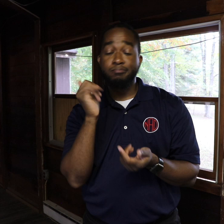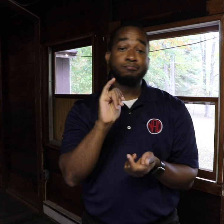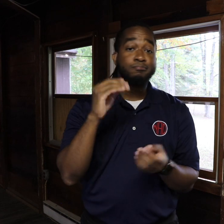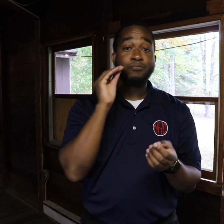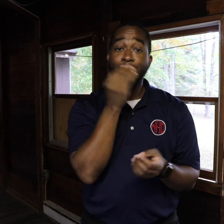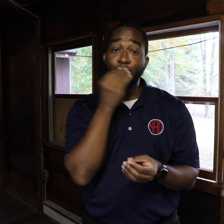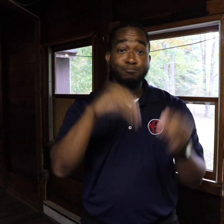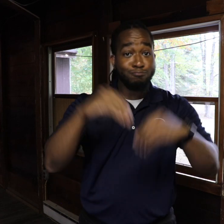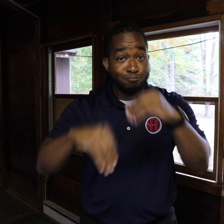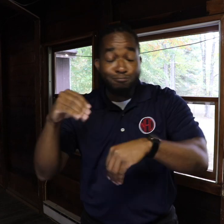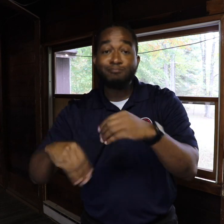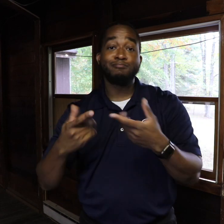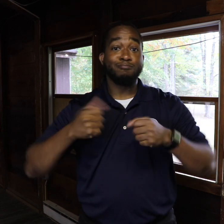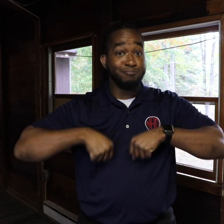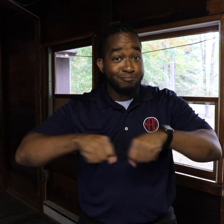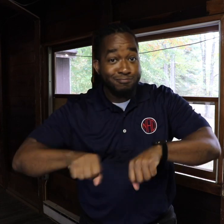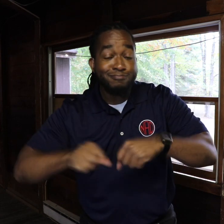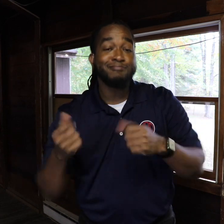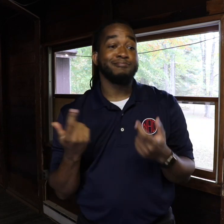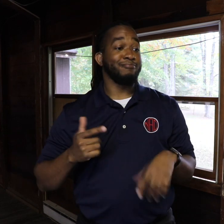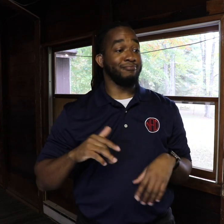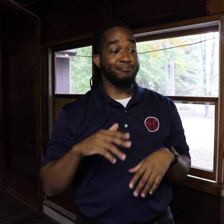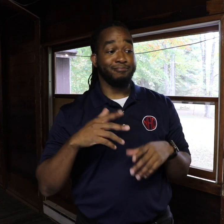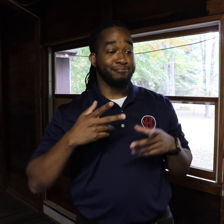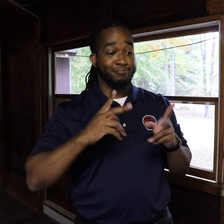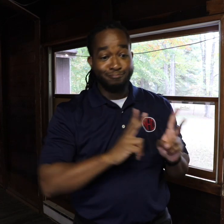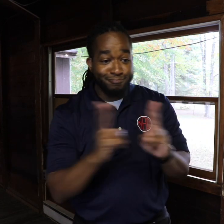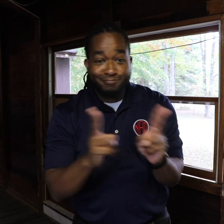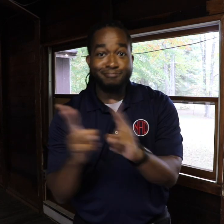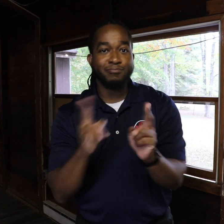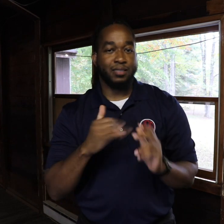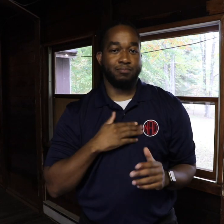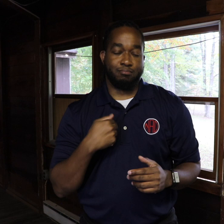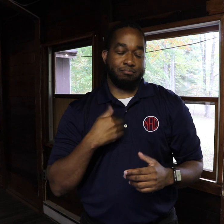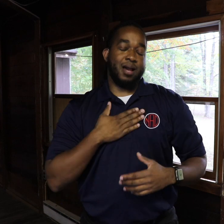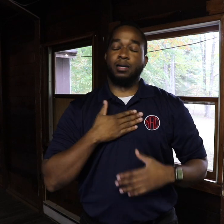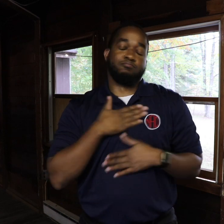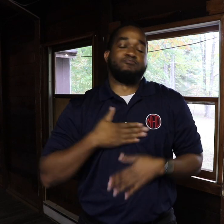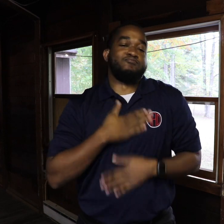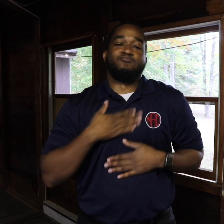such as planting flowers, mowing grass, and trimming things. Yeah, I enjoy gardening.